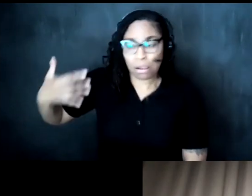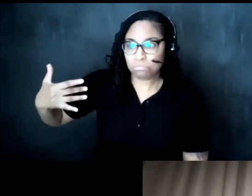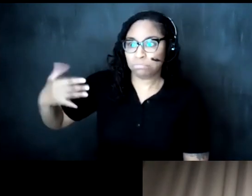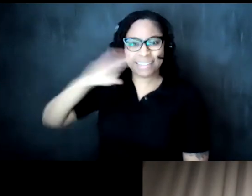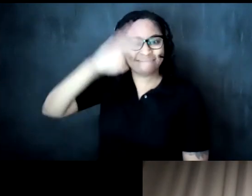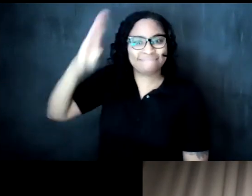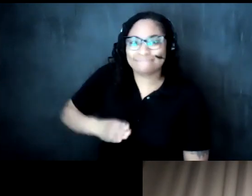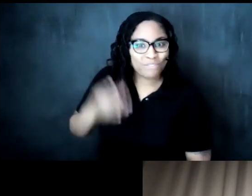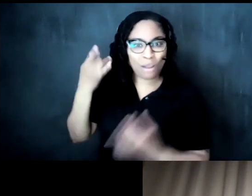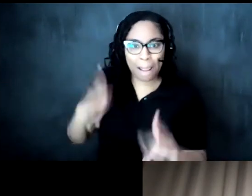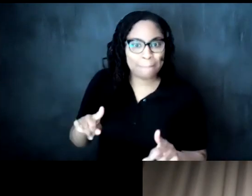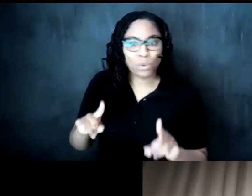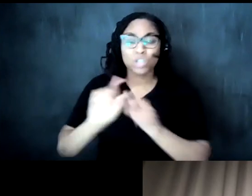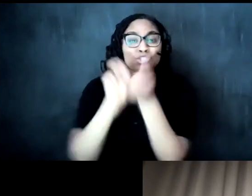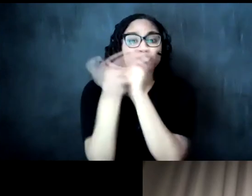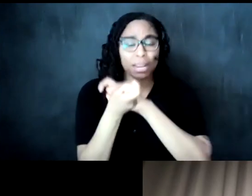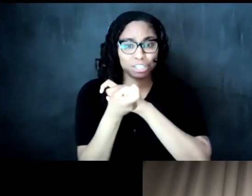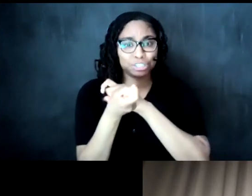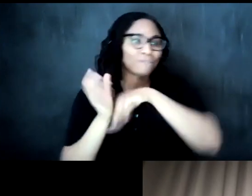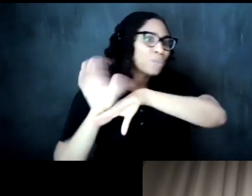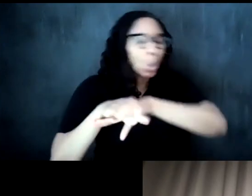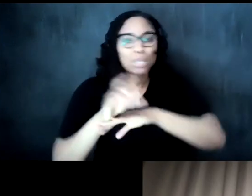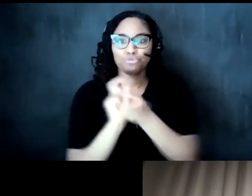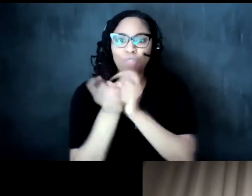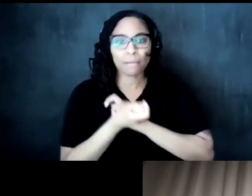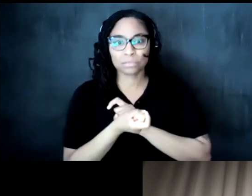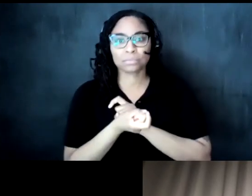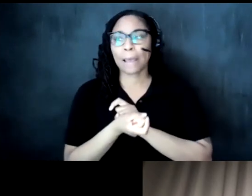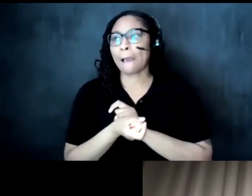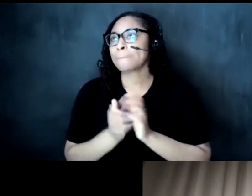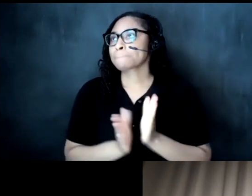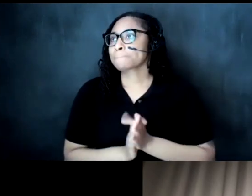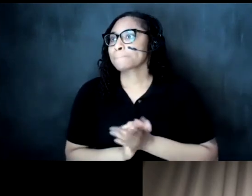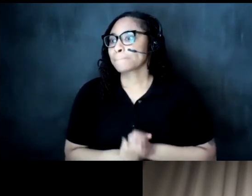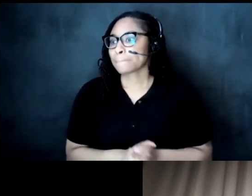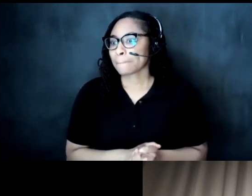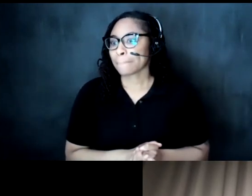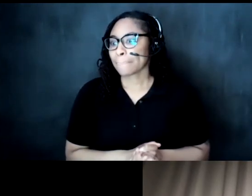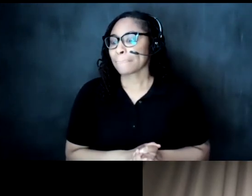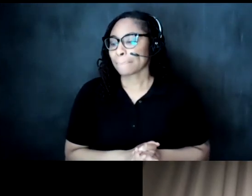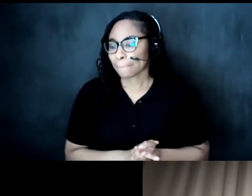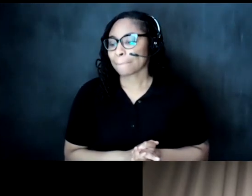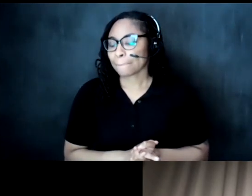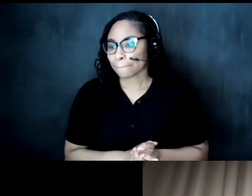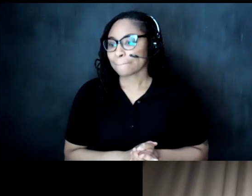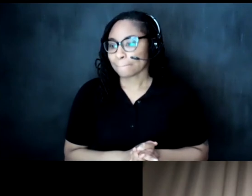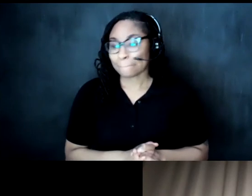sort of change that had to do with centering voices that have been previously marginalized